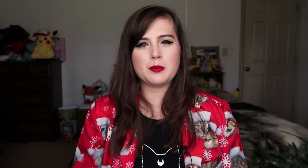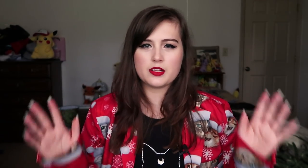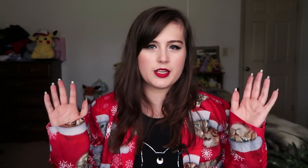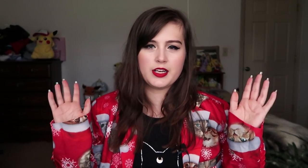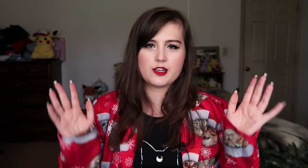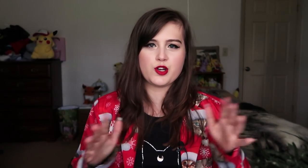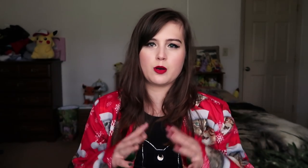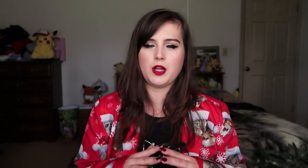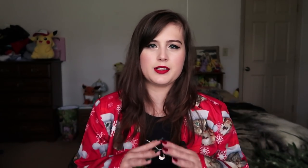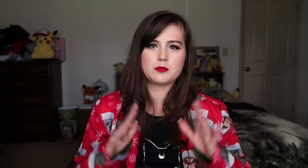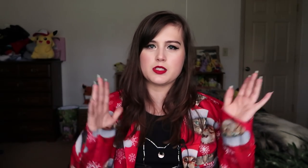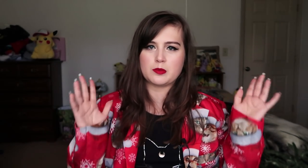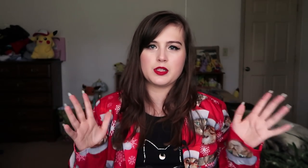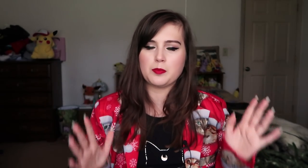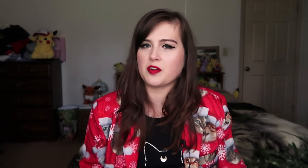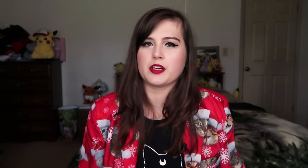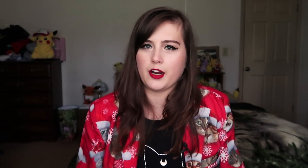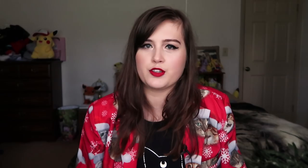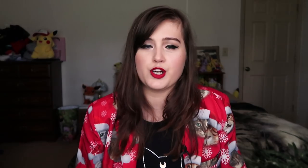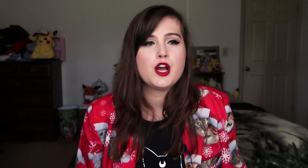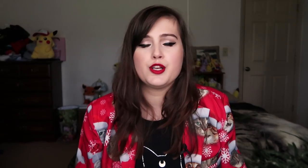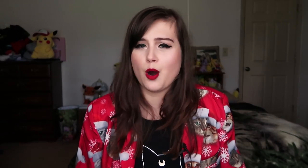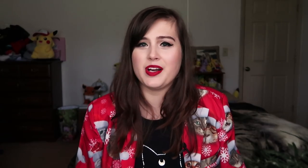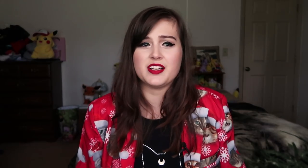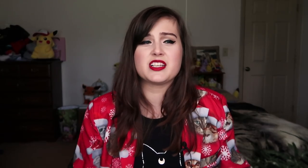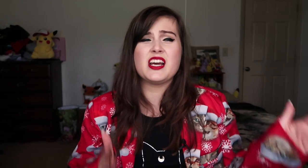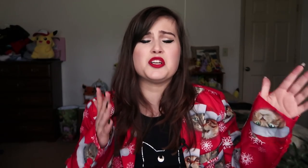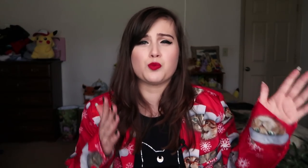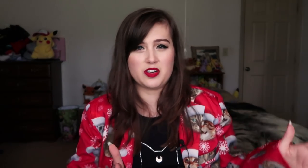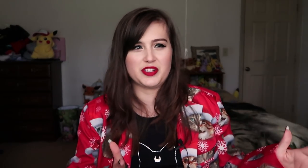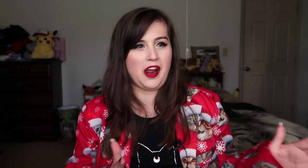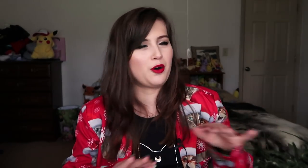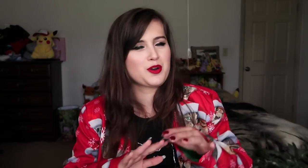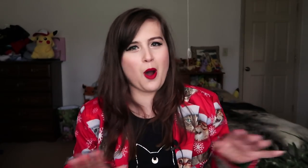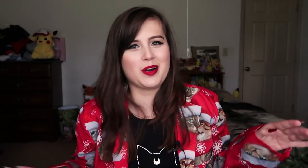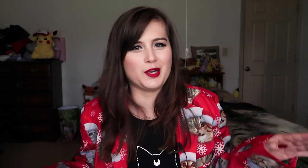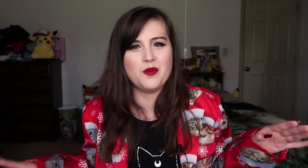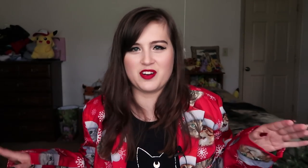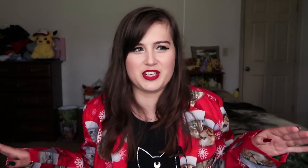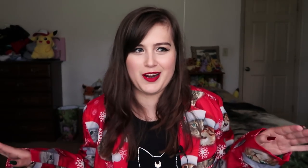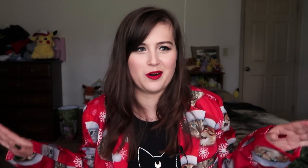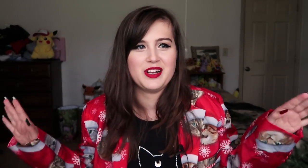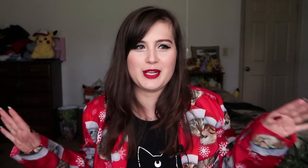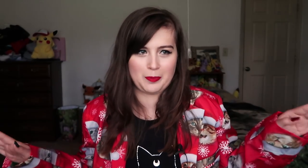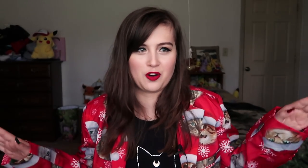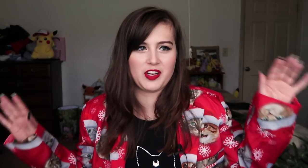I'm not saying that Cheryl Blossom is a completely perfect character. Nobody is. It is Riverdale. Nobody in Riverdale is perfect.